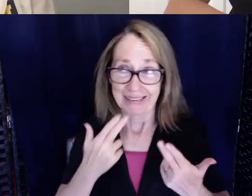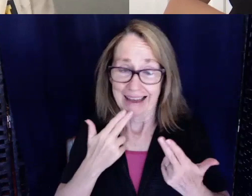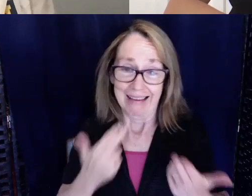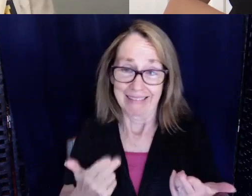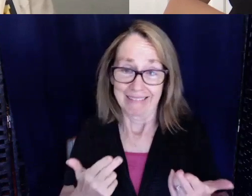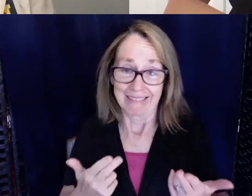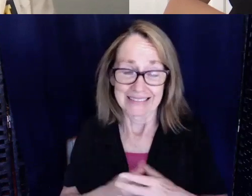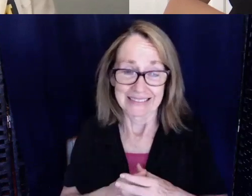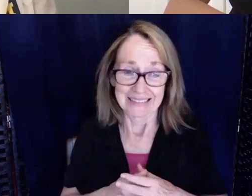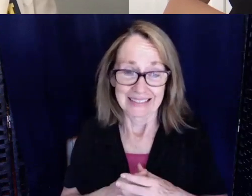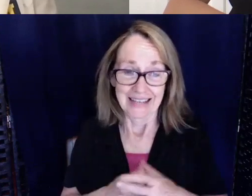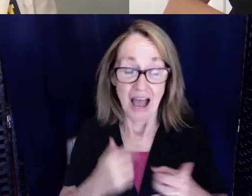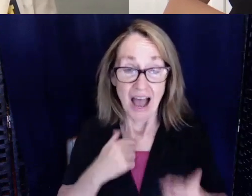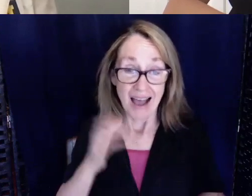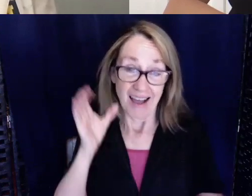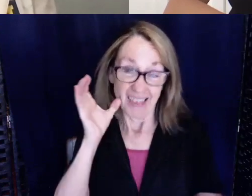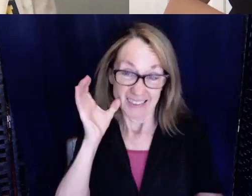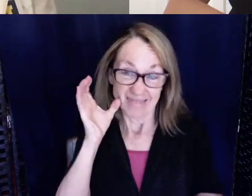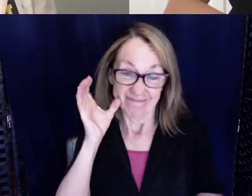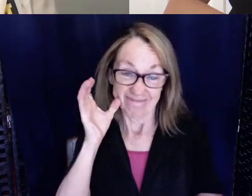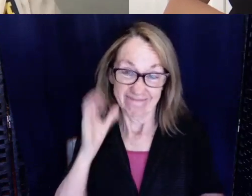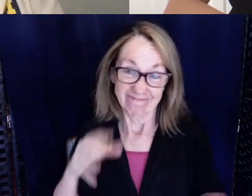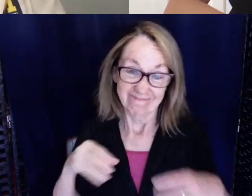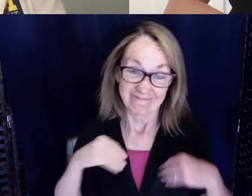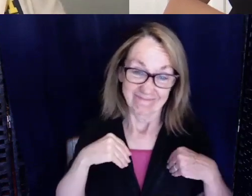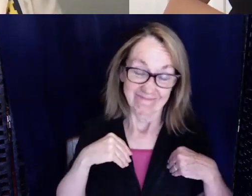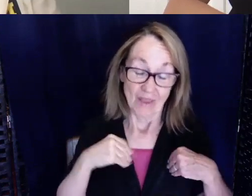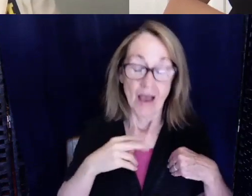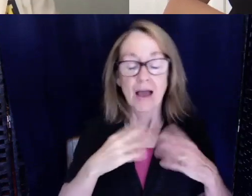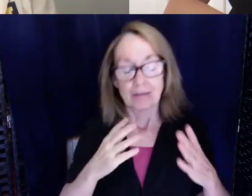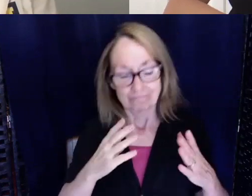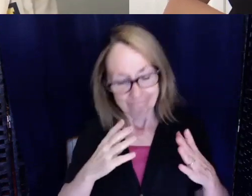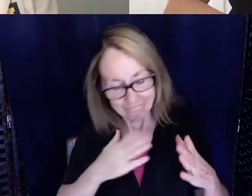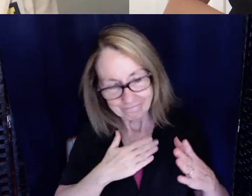I listened and I did end up going into neuroscience research.